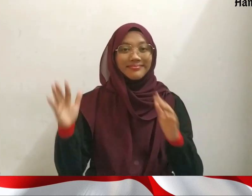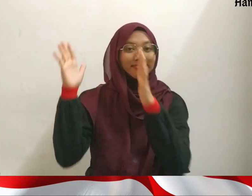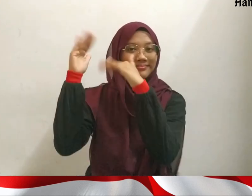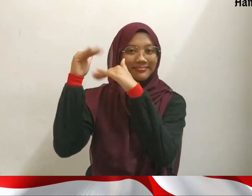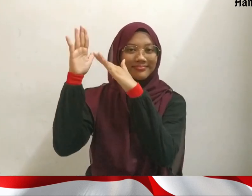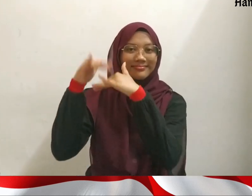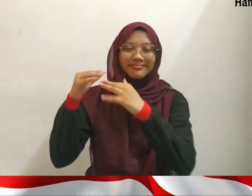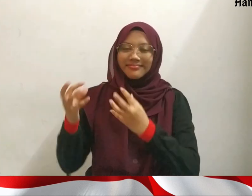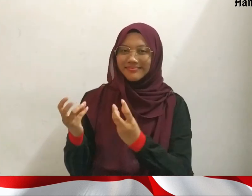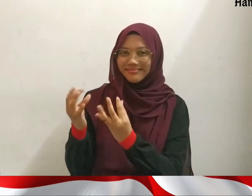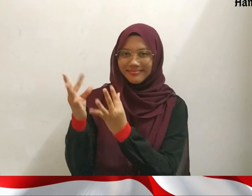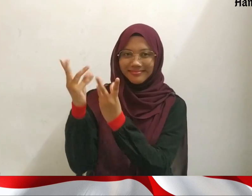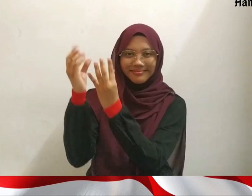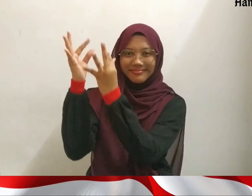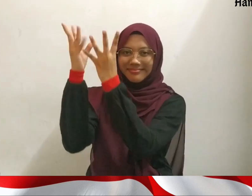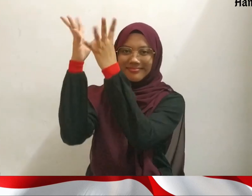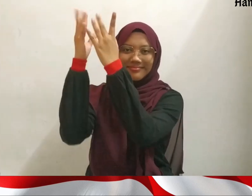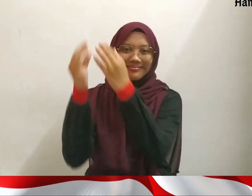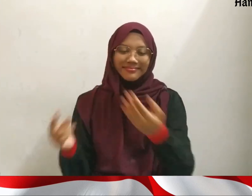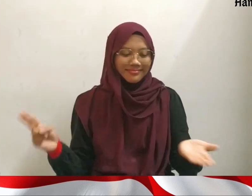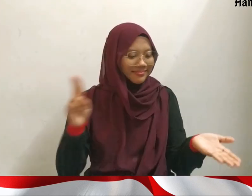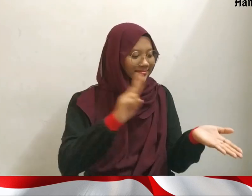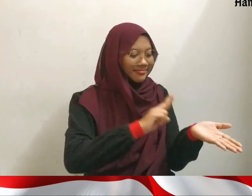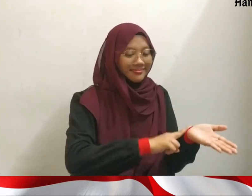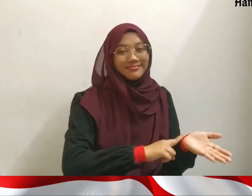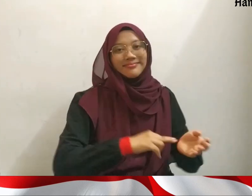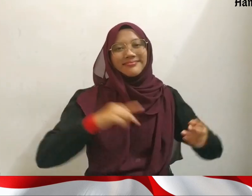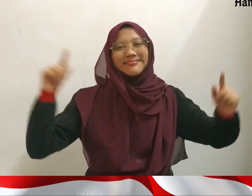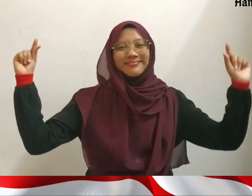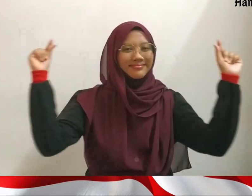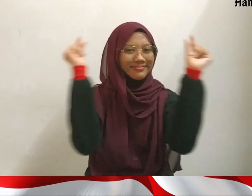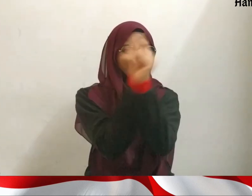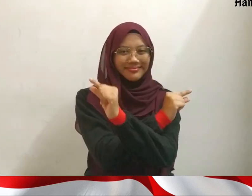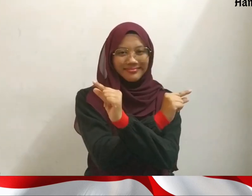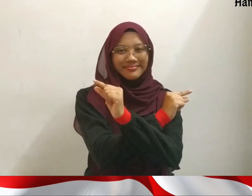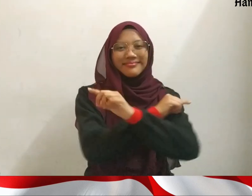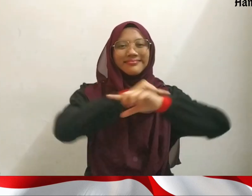Dreams become fire, body in excitement